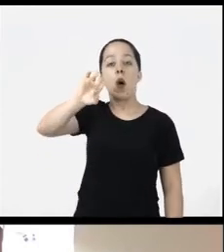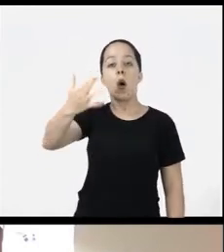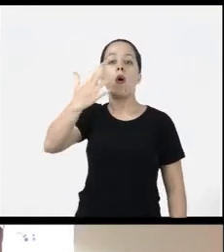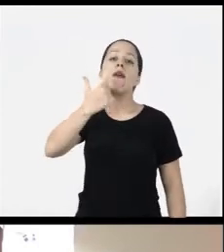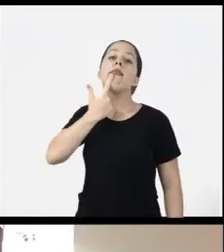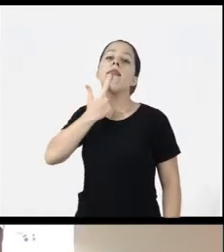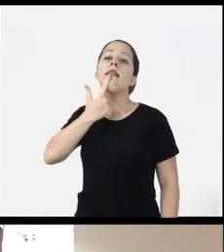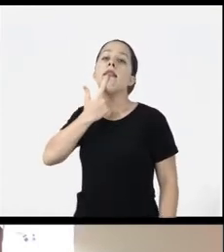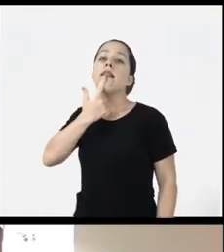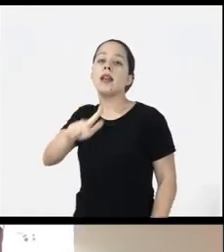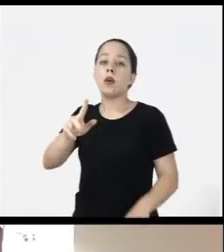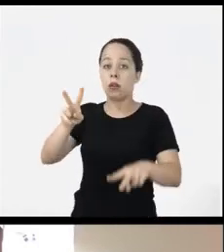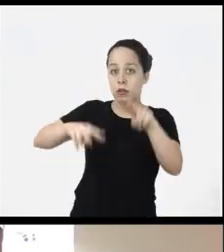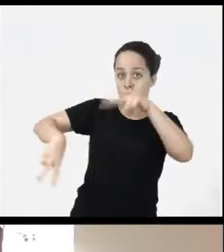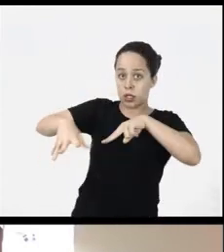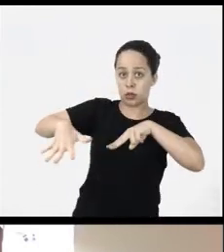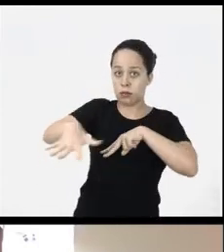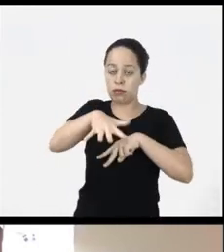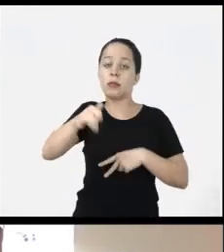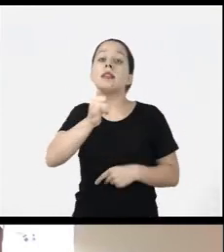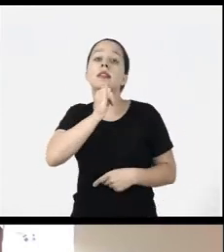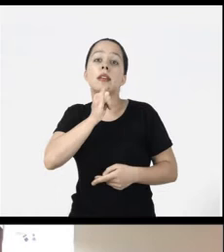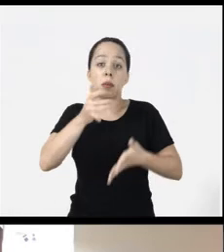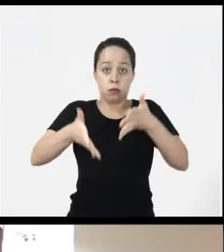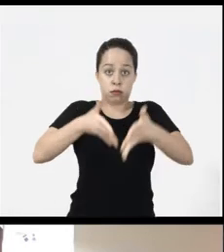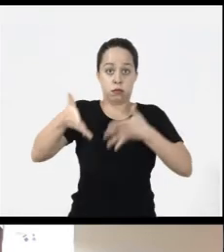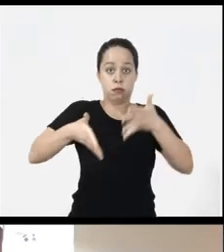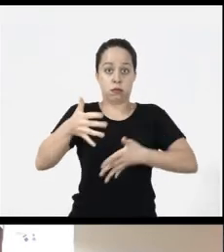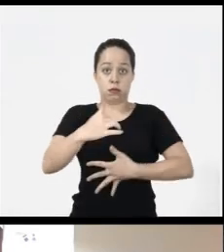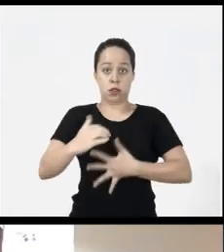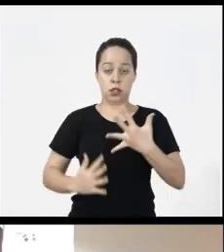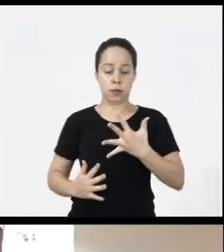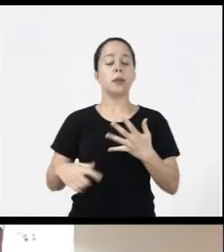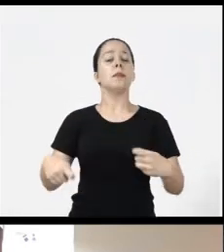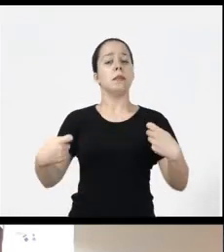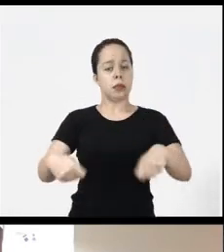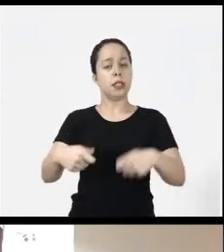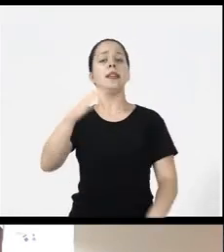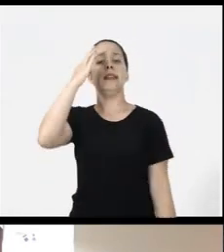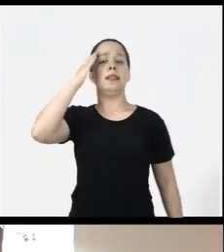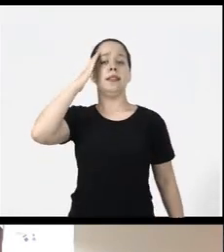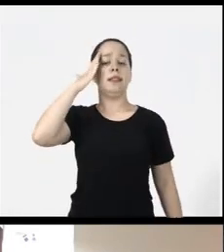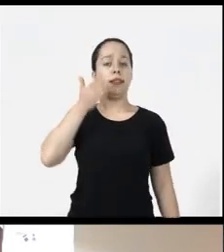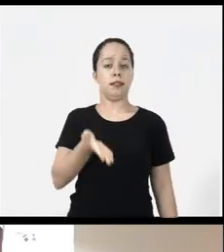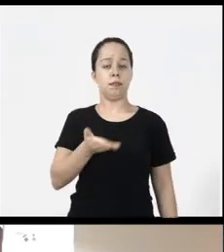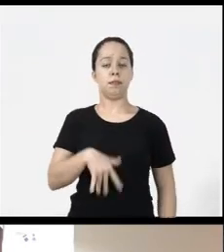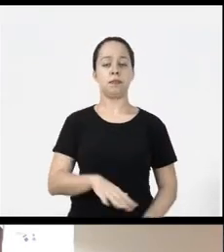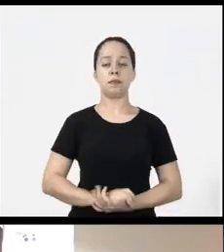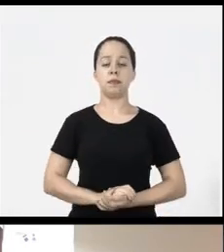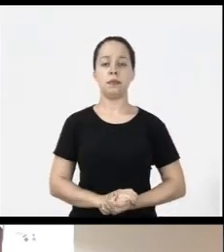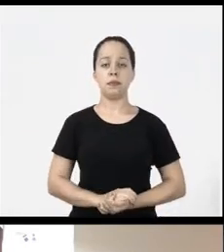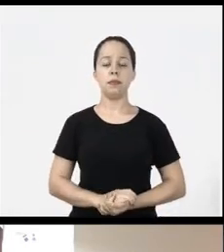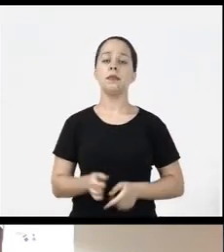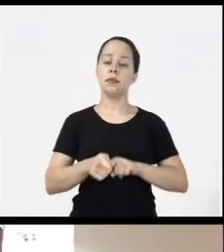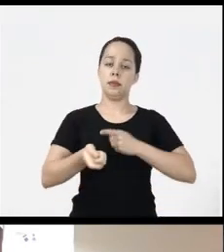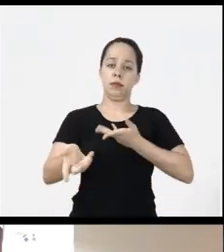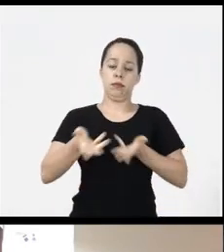or a visual-spatial language for example like Libras she also needs to understand and